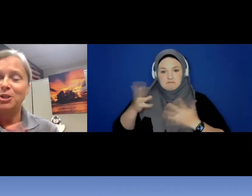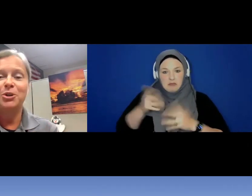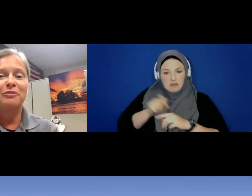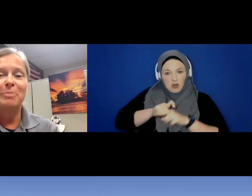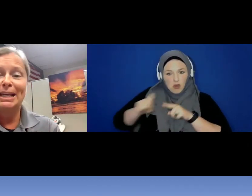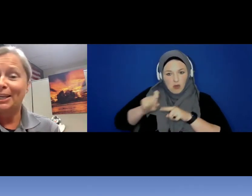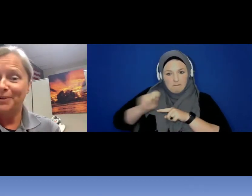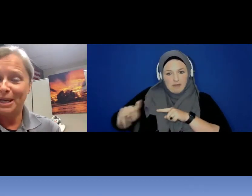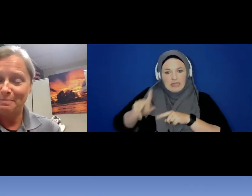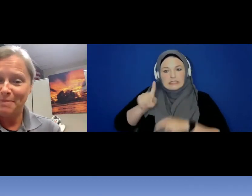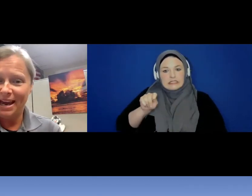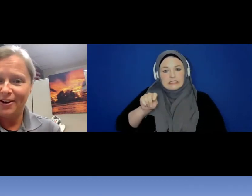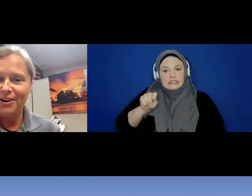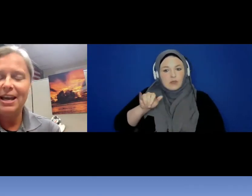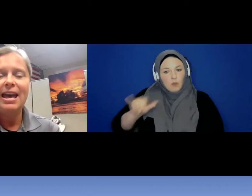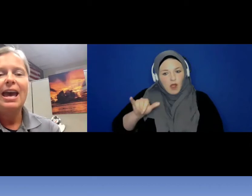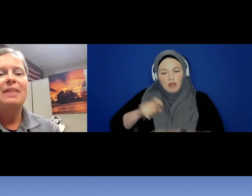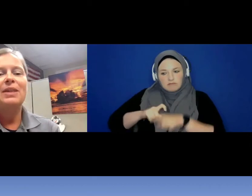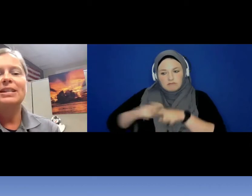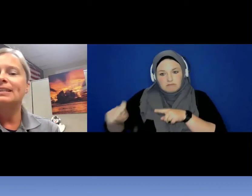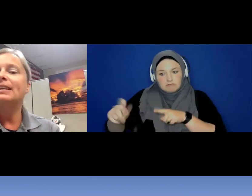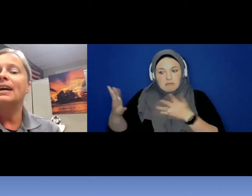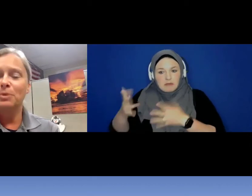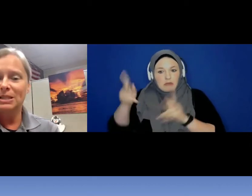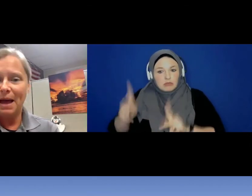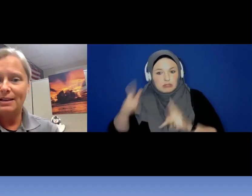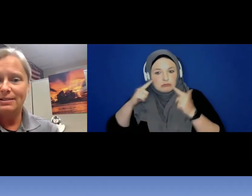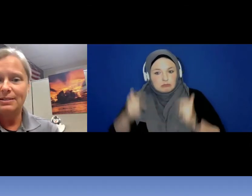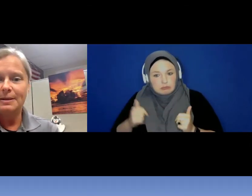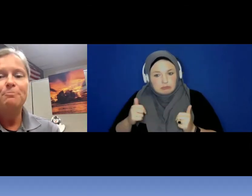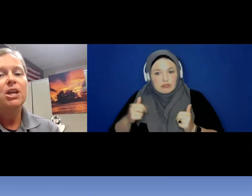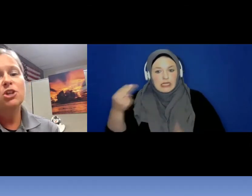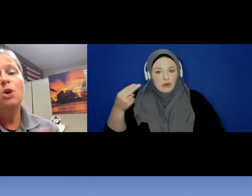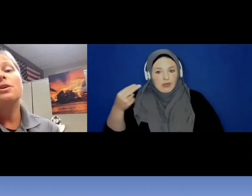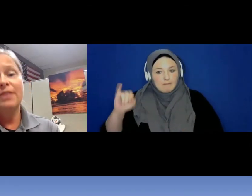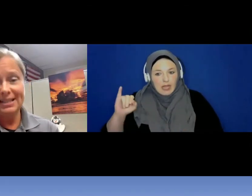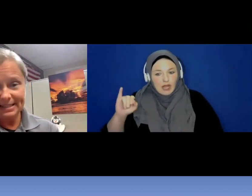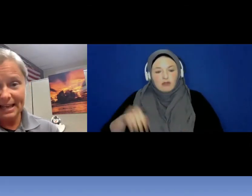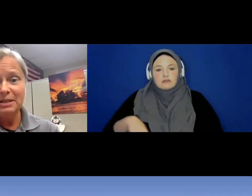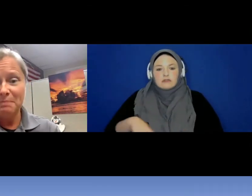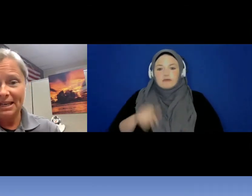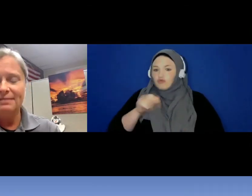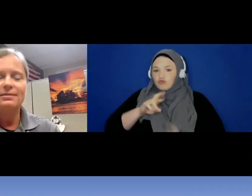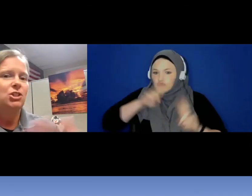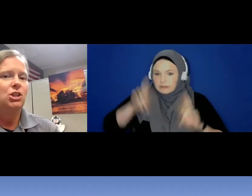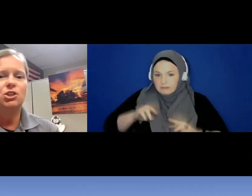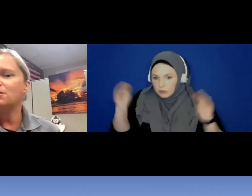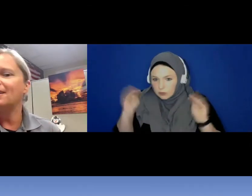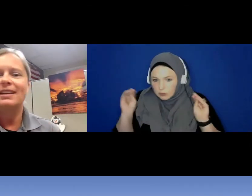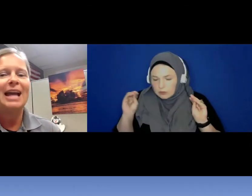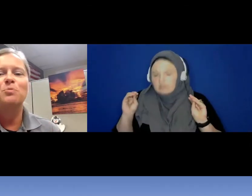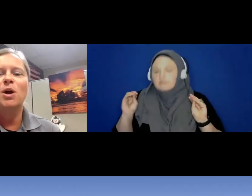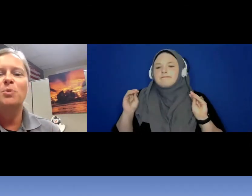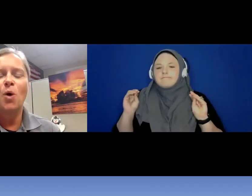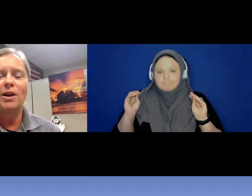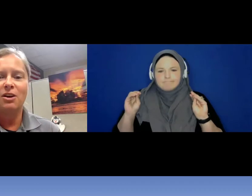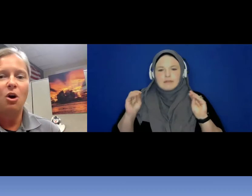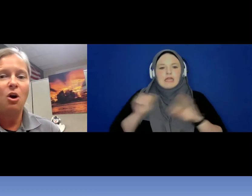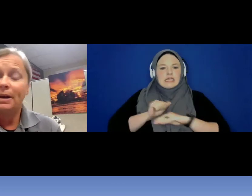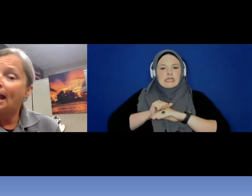could have been hearing impaired and they didn't get a response. So, they send me to just a Pes Pes 9-1-1 call